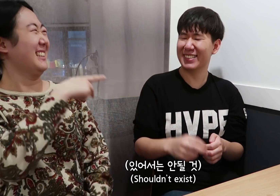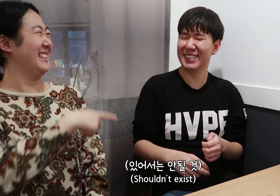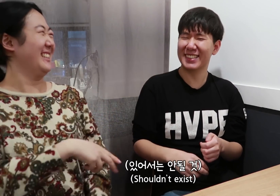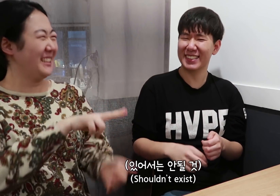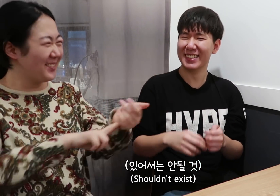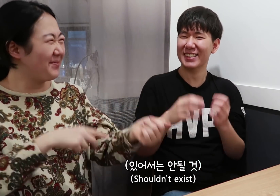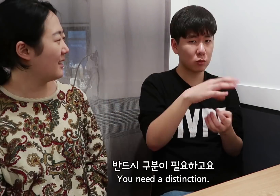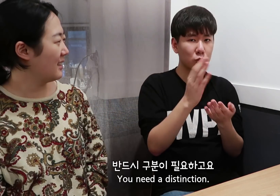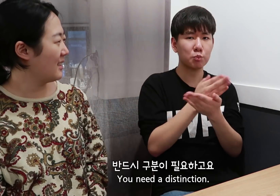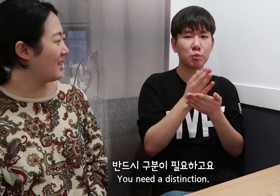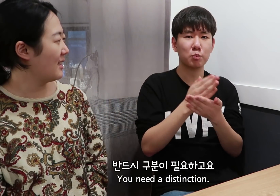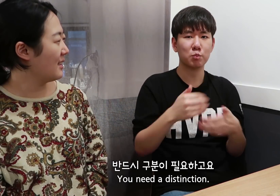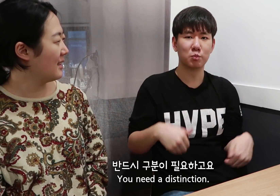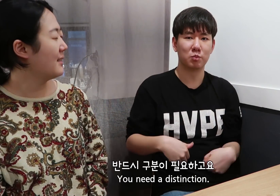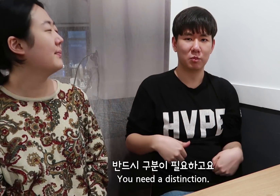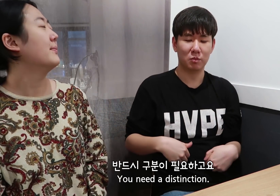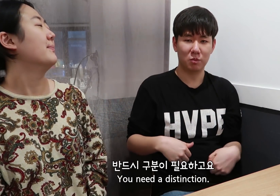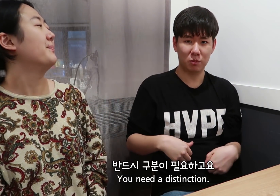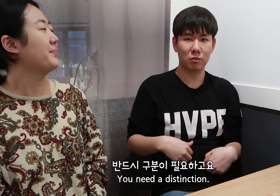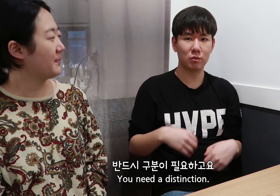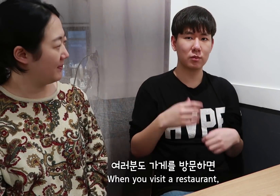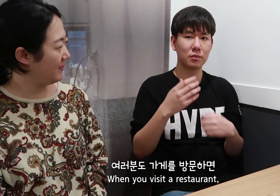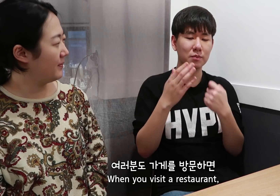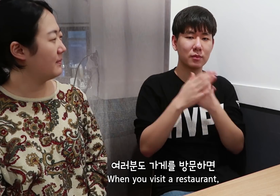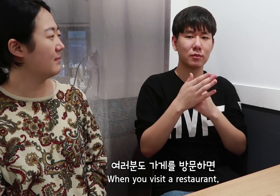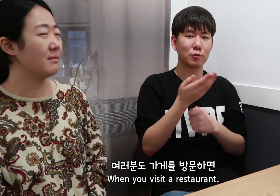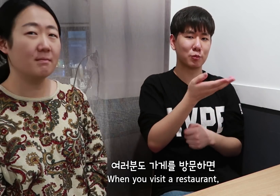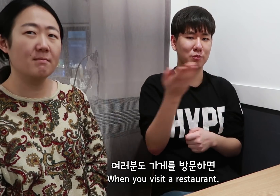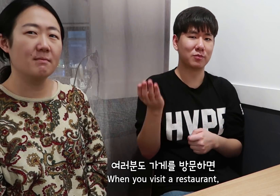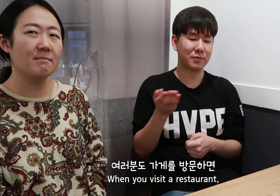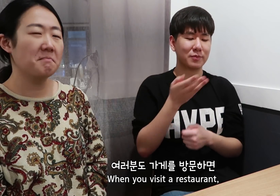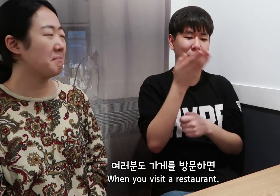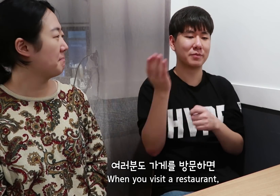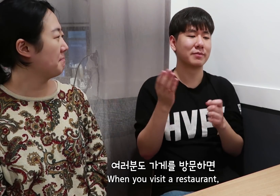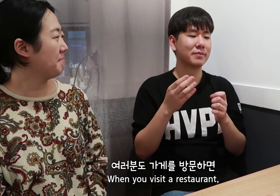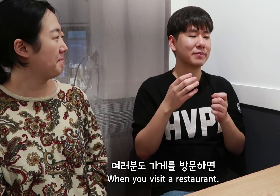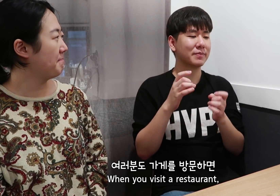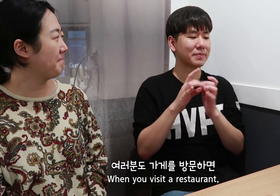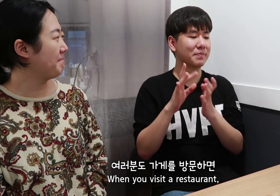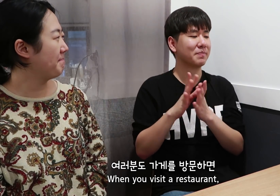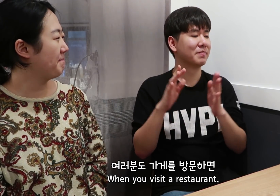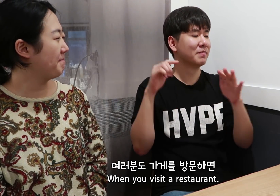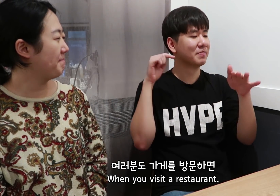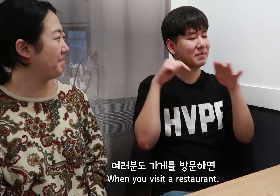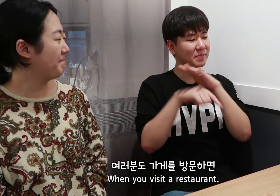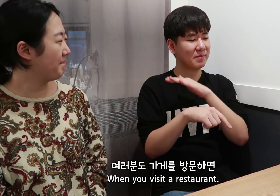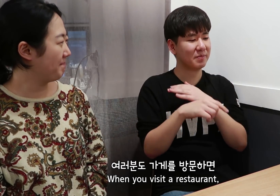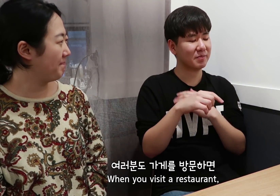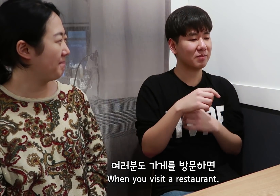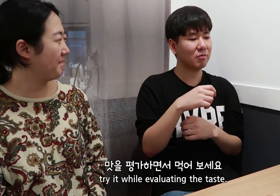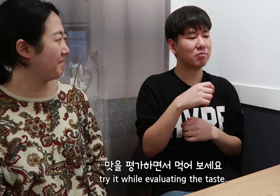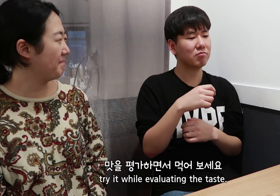(Shouldn’t exist) You need a distinction. When you visit a restaurant,